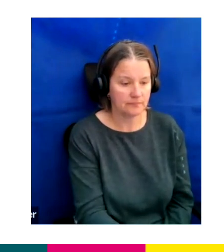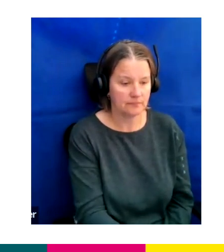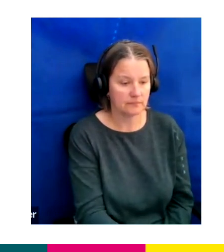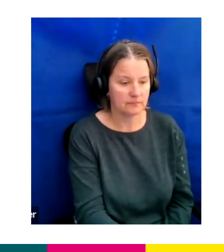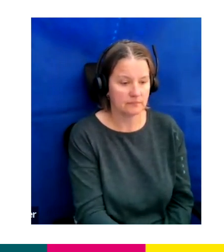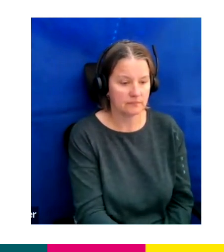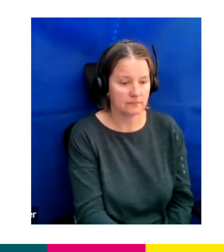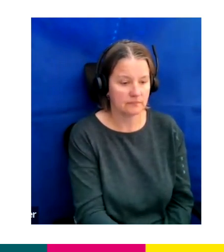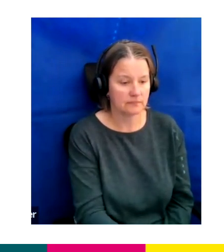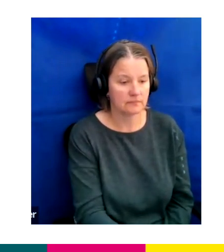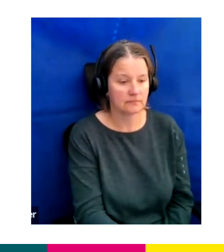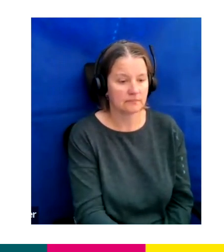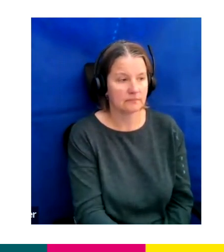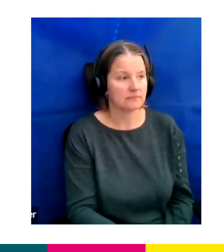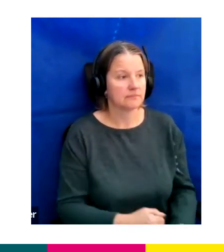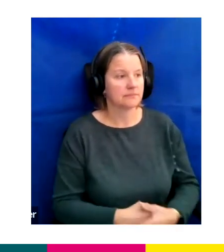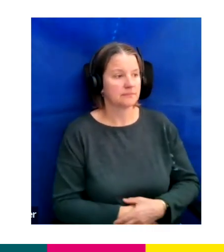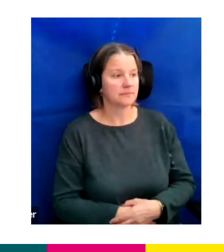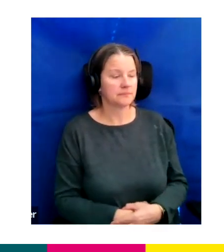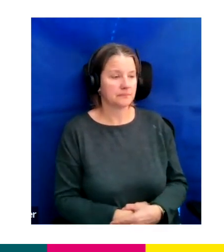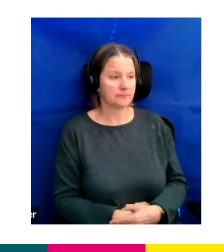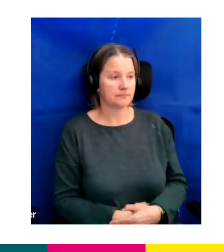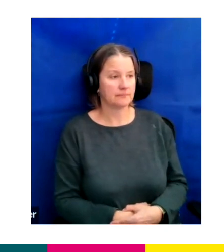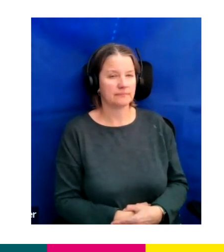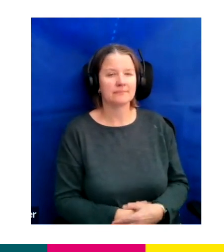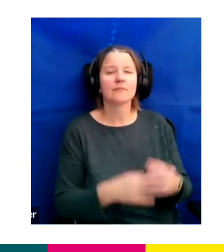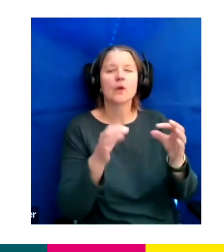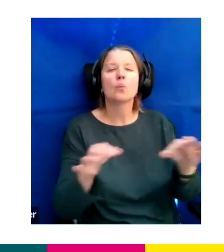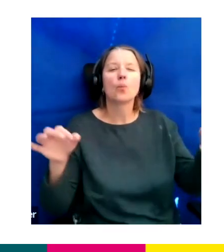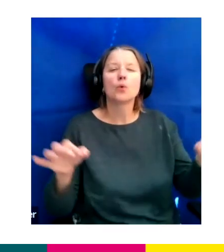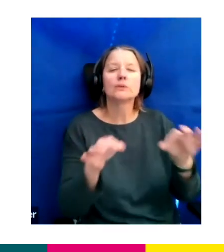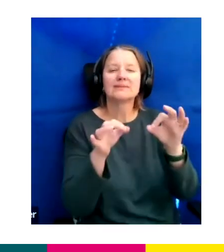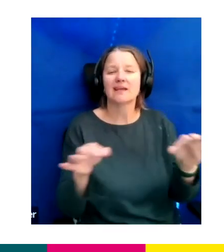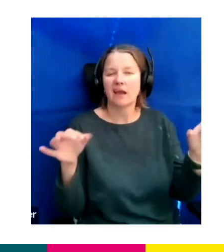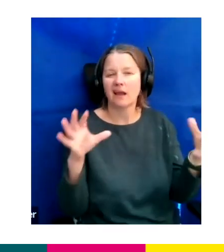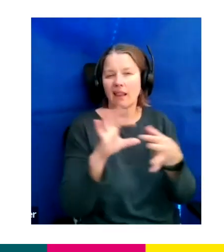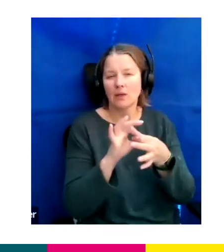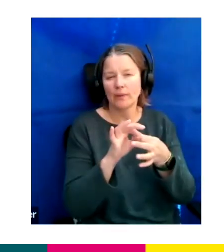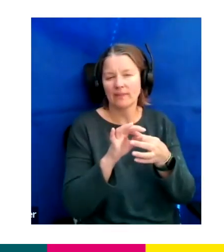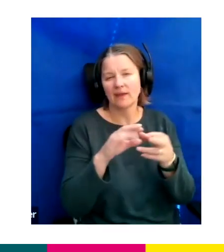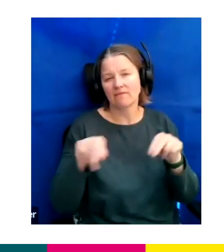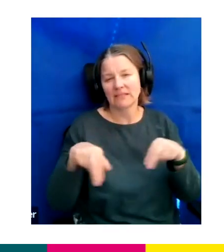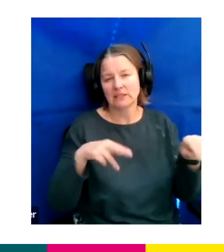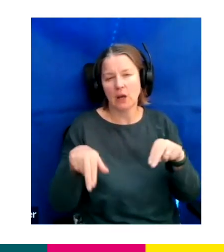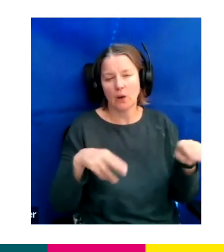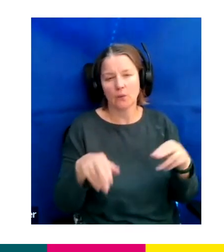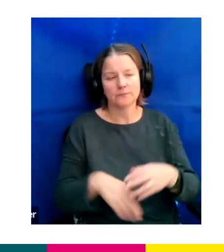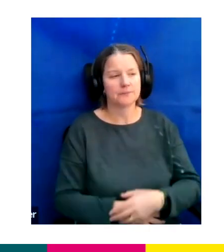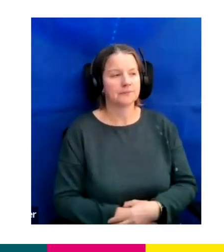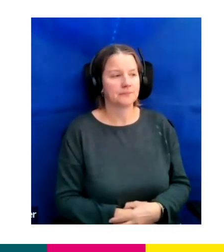“Five single girls came looking for love.”